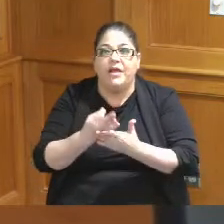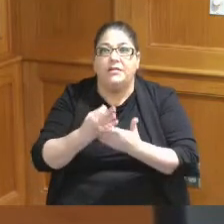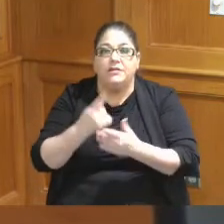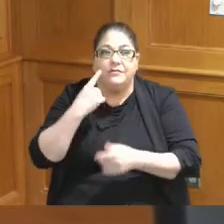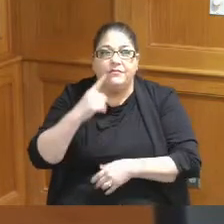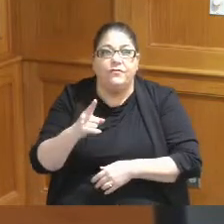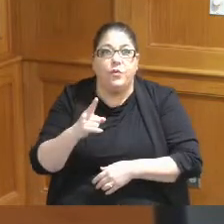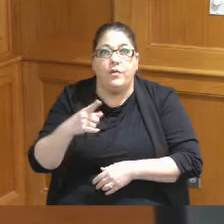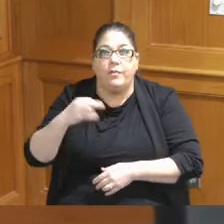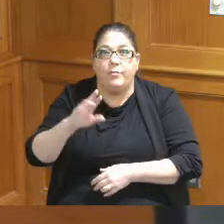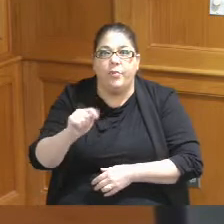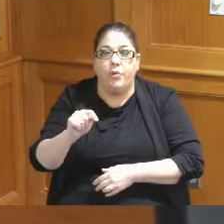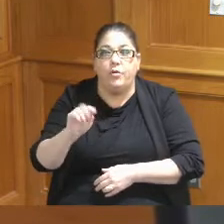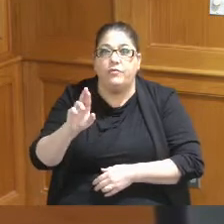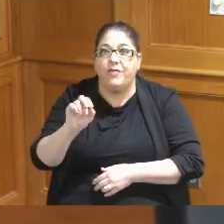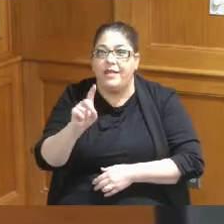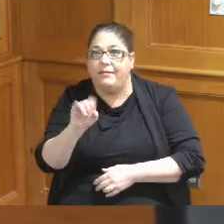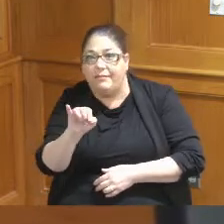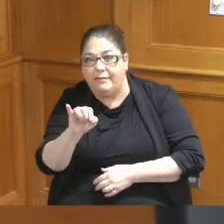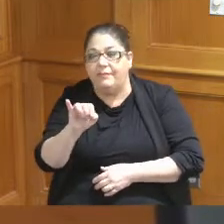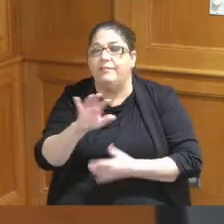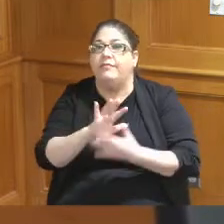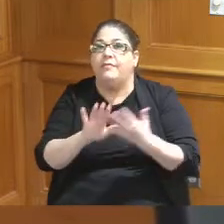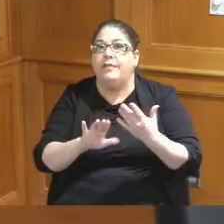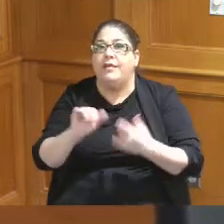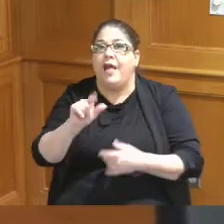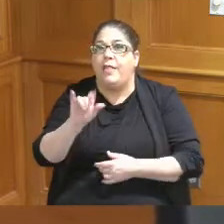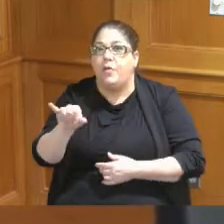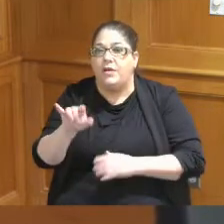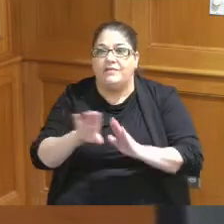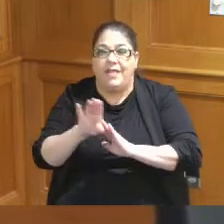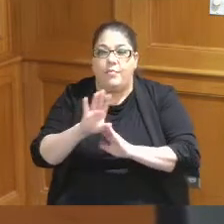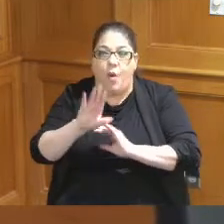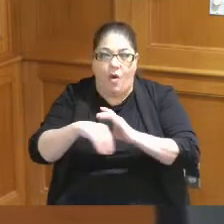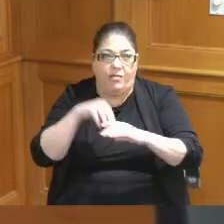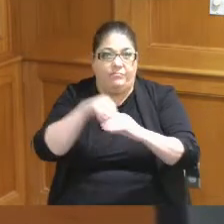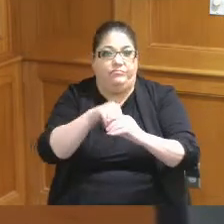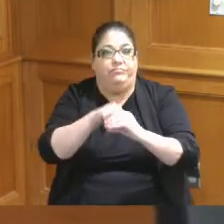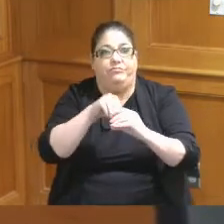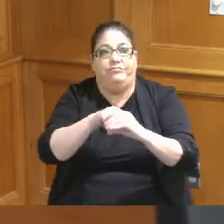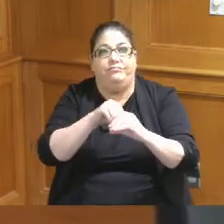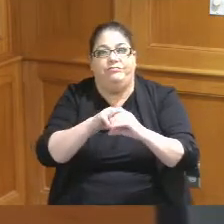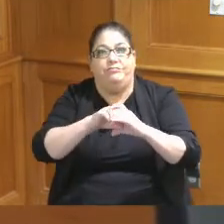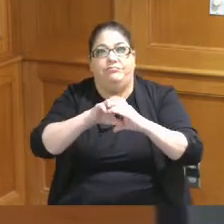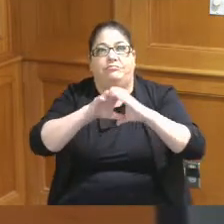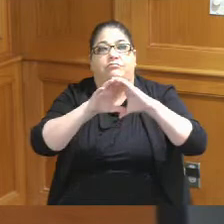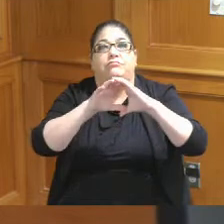the port ready uh Alloy development all of those things are in The Economic Development Fund totals